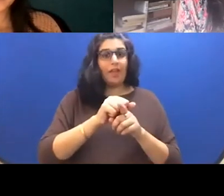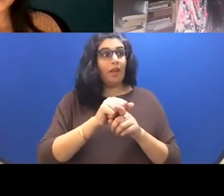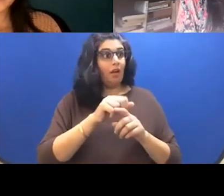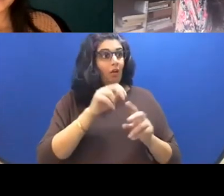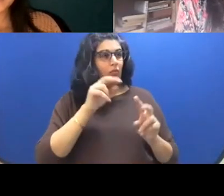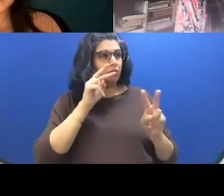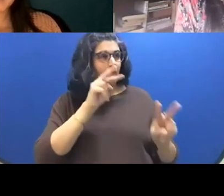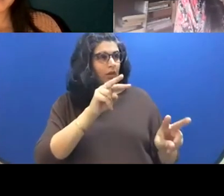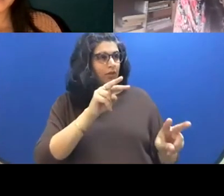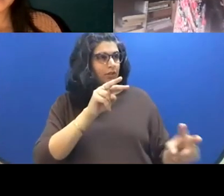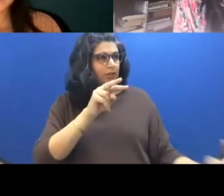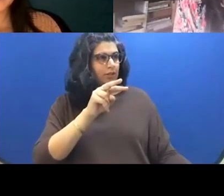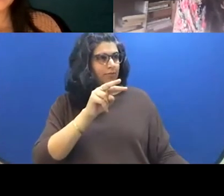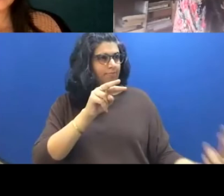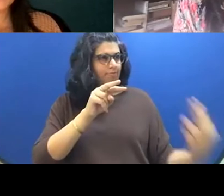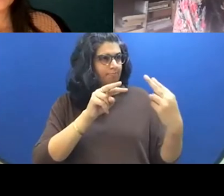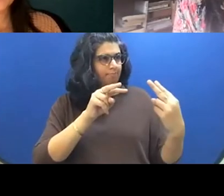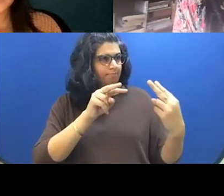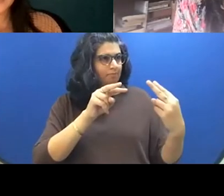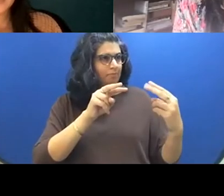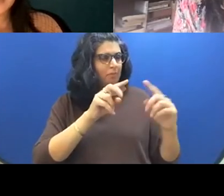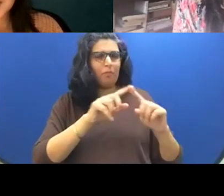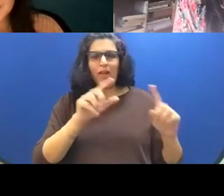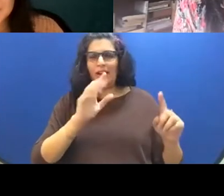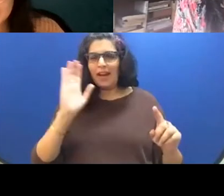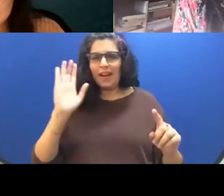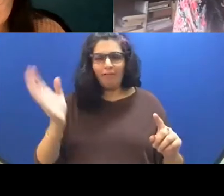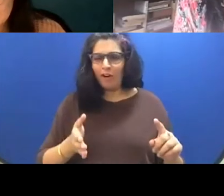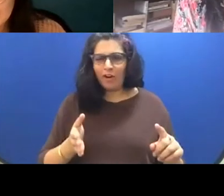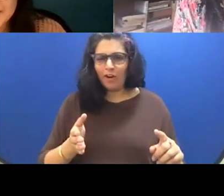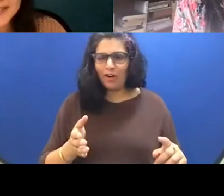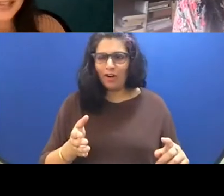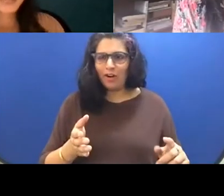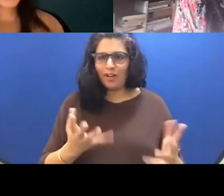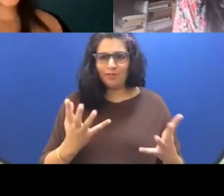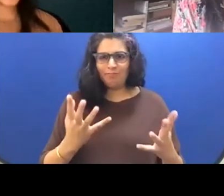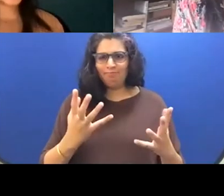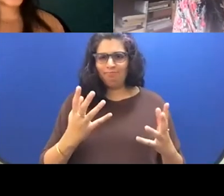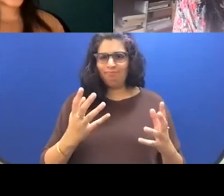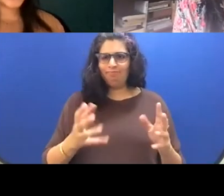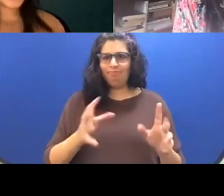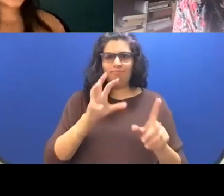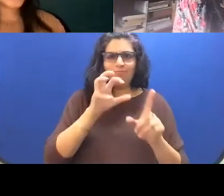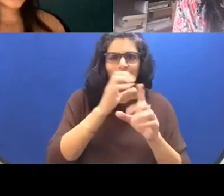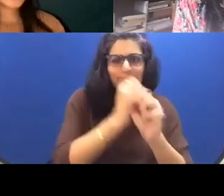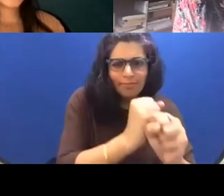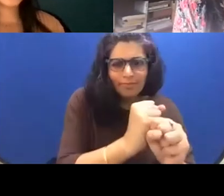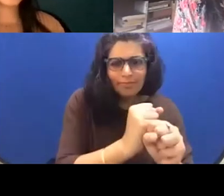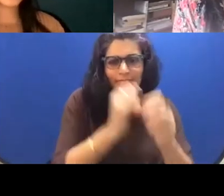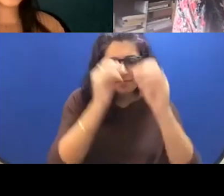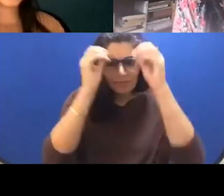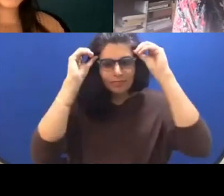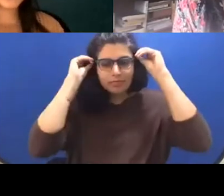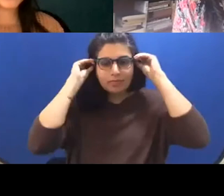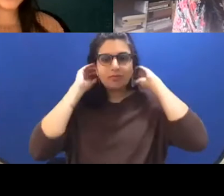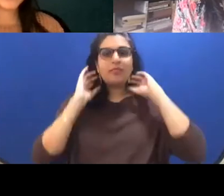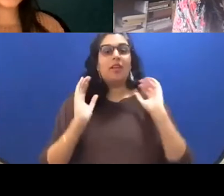So well then this book. I would also love to ask you because the cover is so beautiful